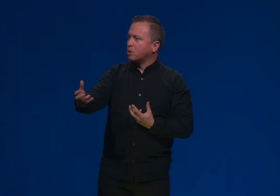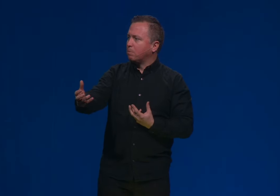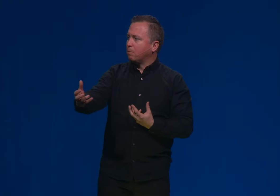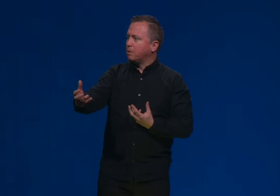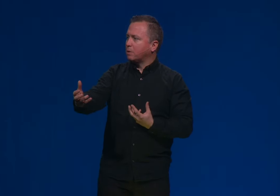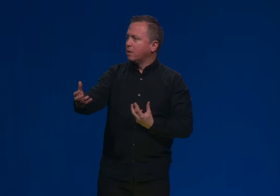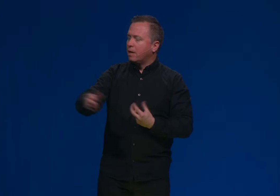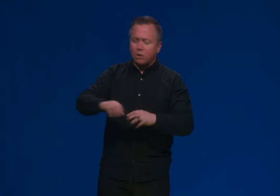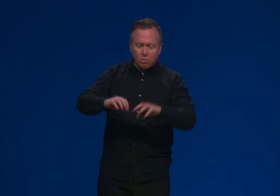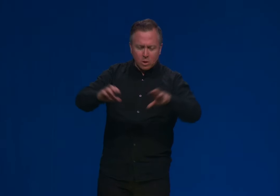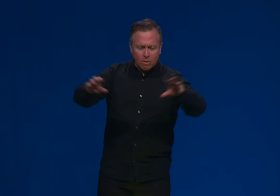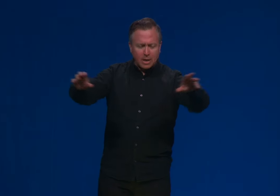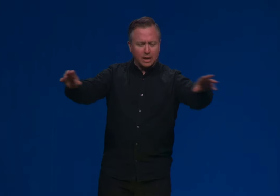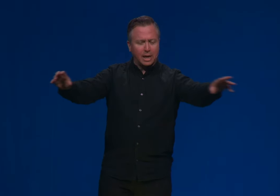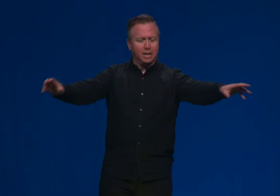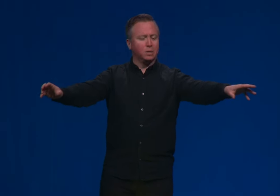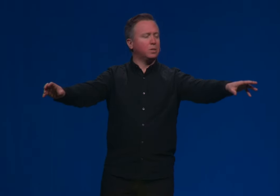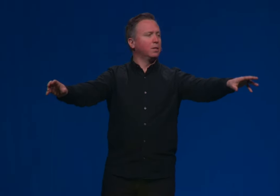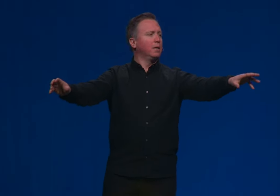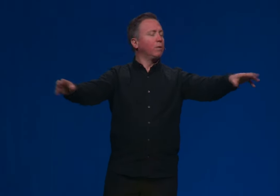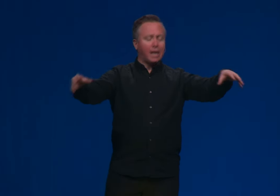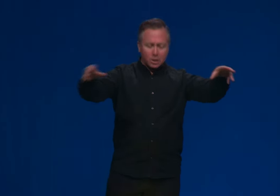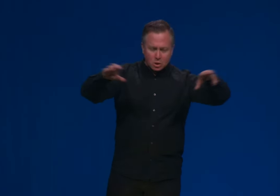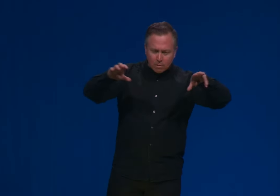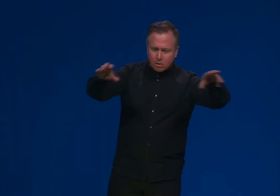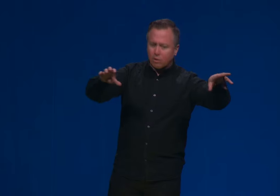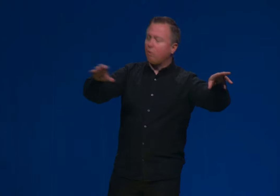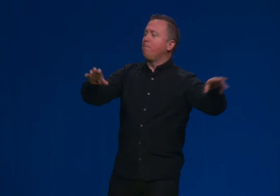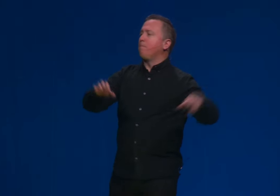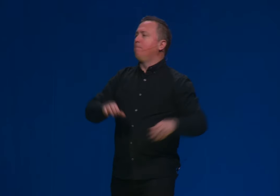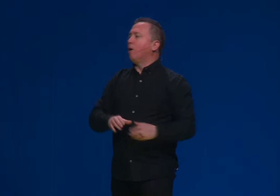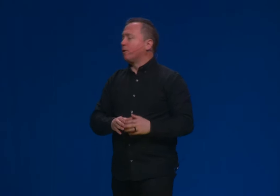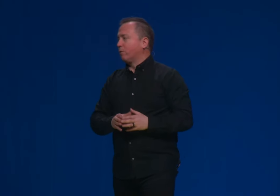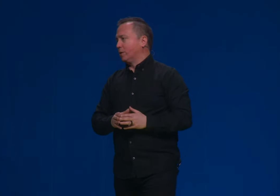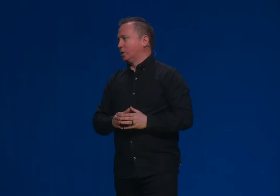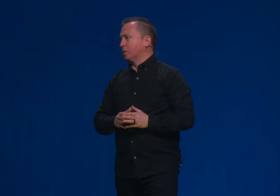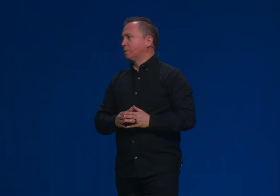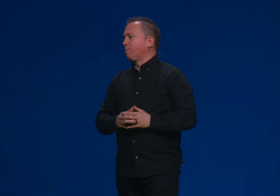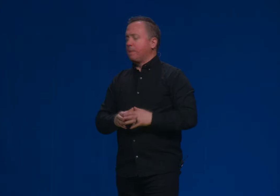What's his purpose and who is he writing against? We can't start with our own modern questions.